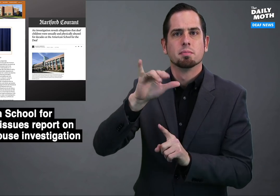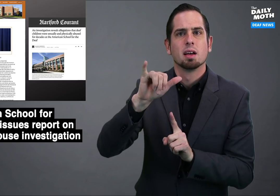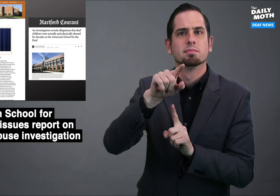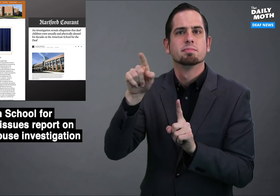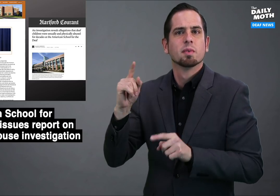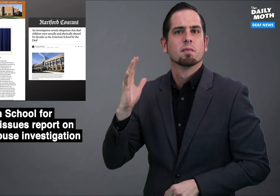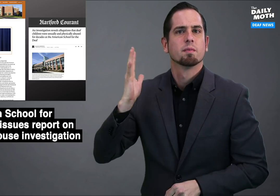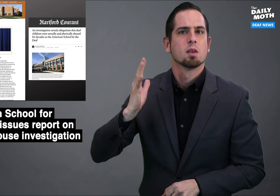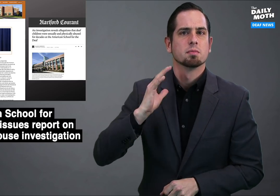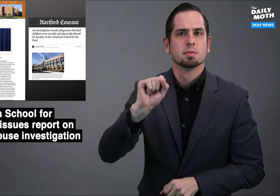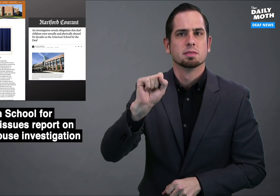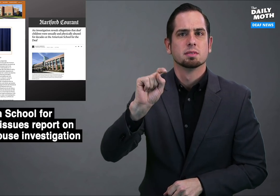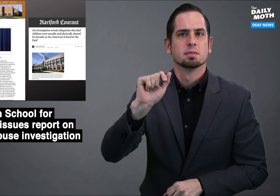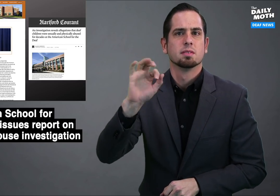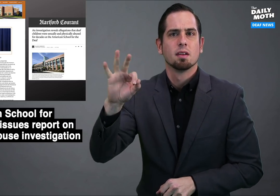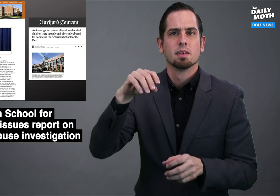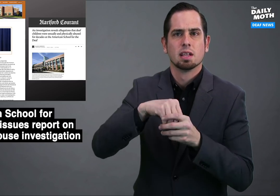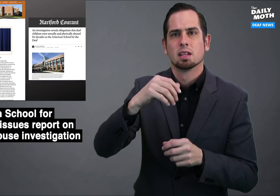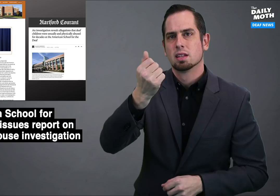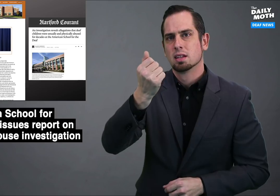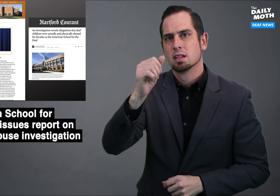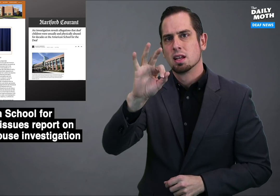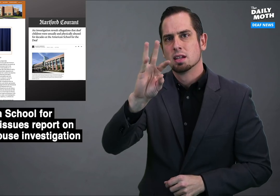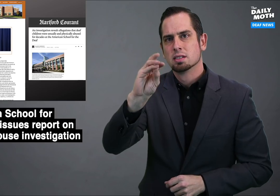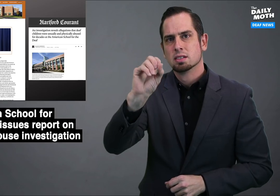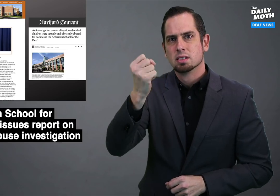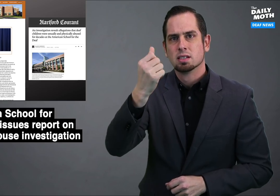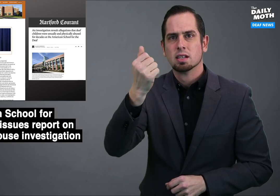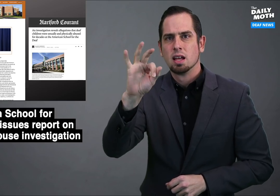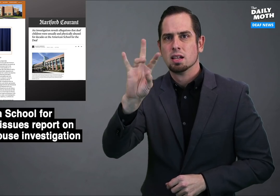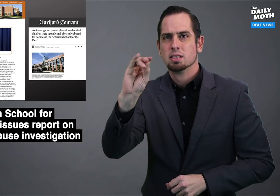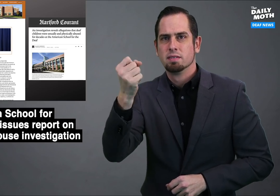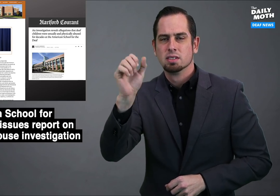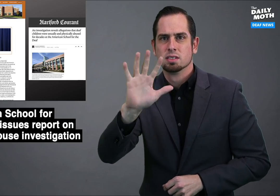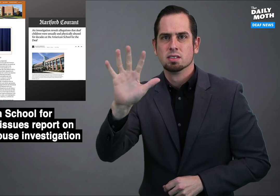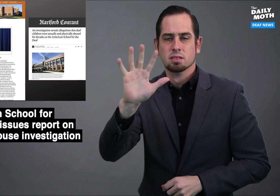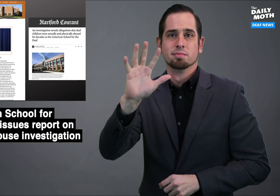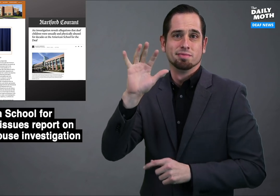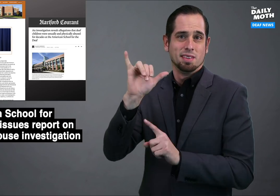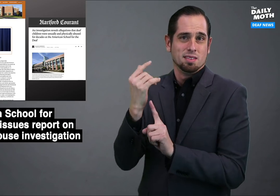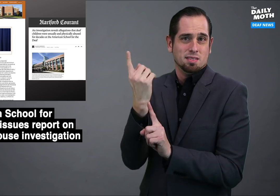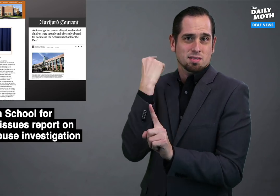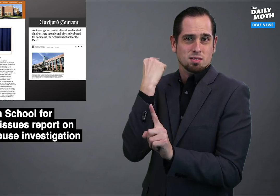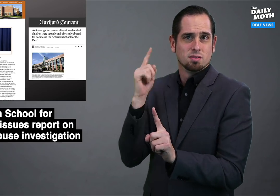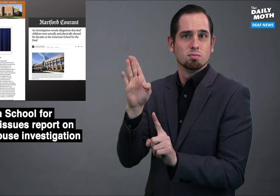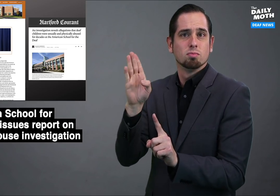by former staff in the 1960's and 1970's.